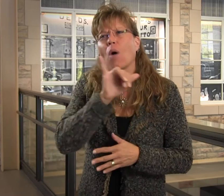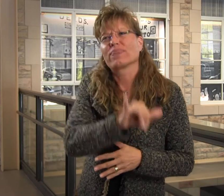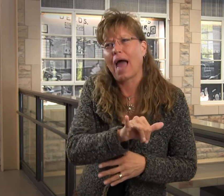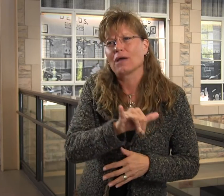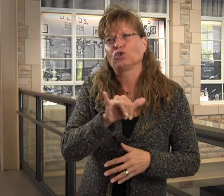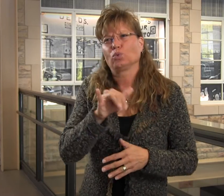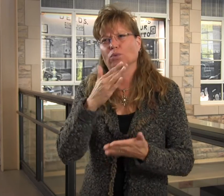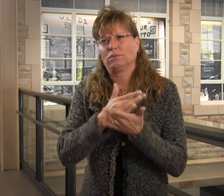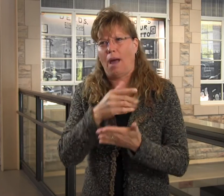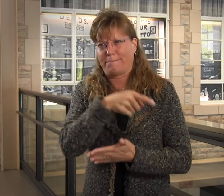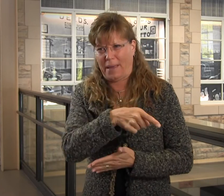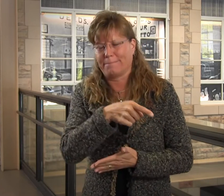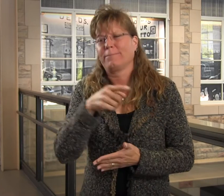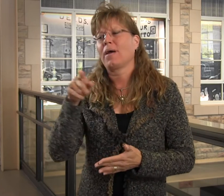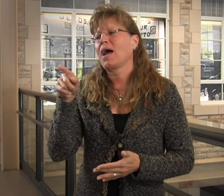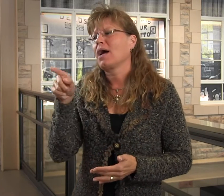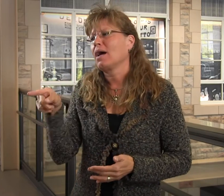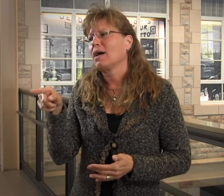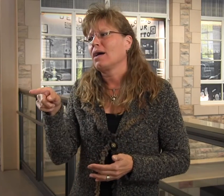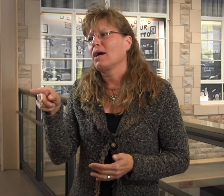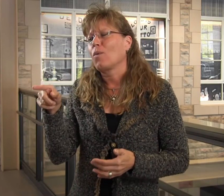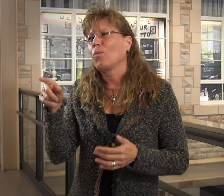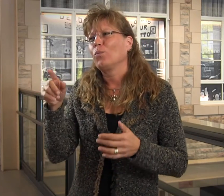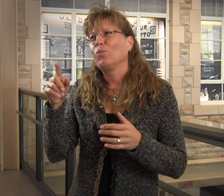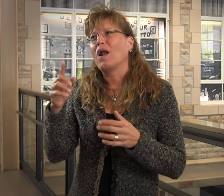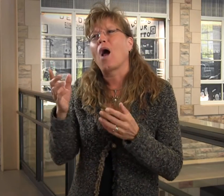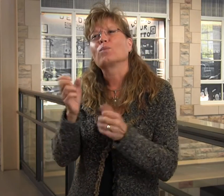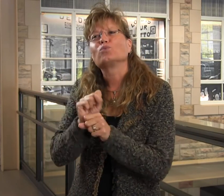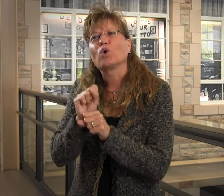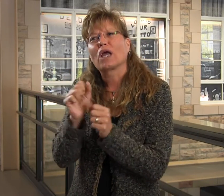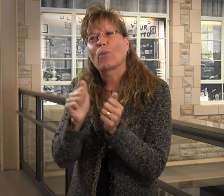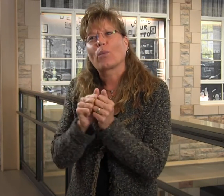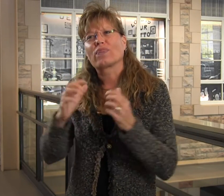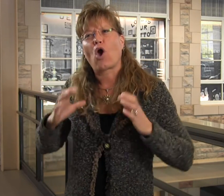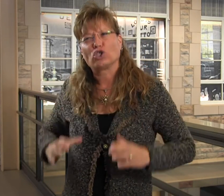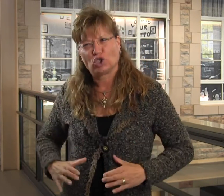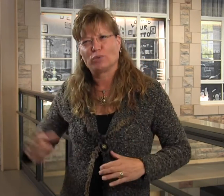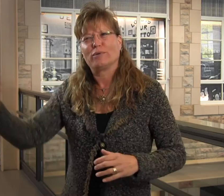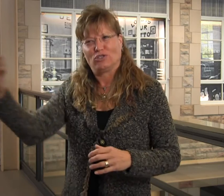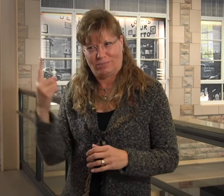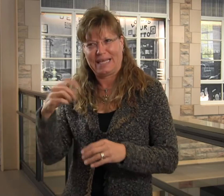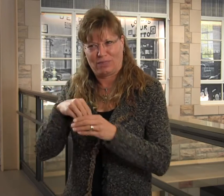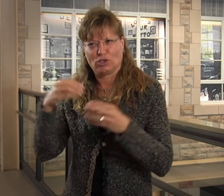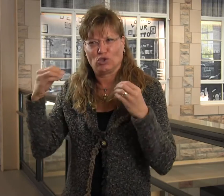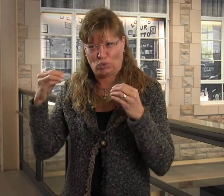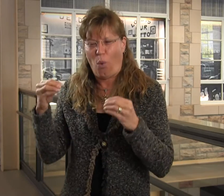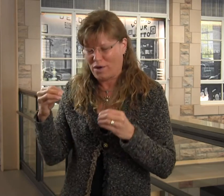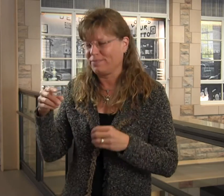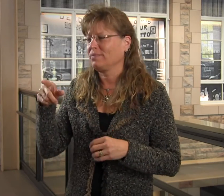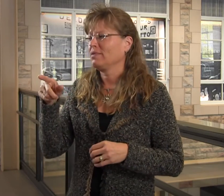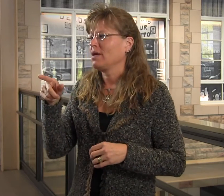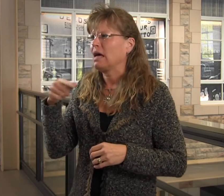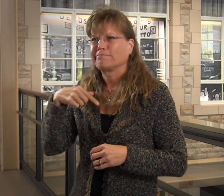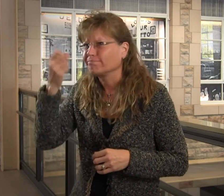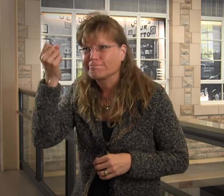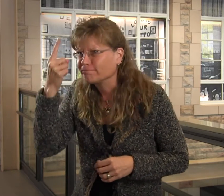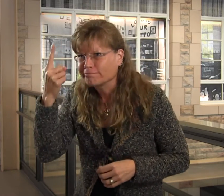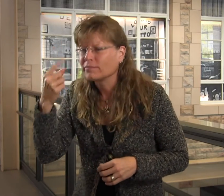but he didn't allow that to stop him. When I was working with customers, when they'd come into the store.